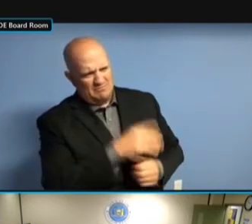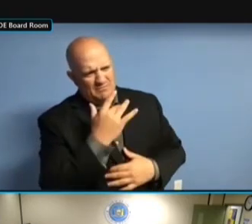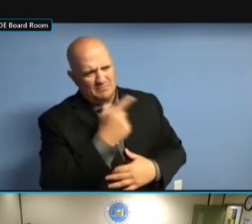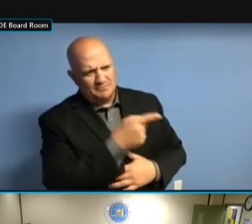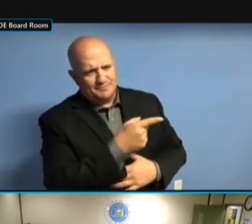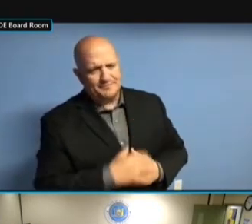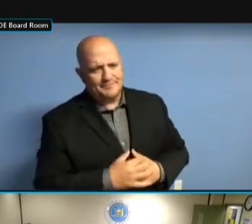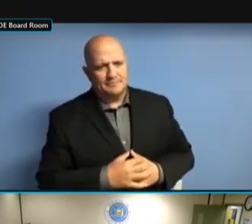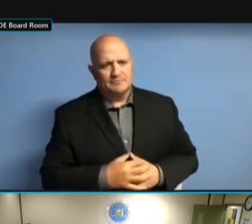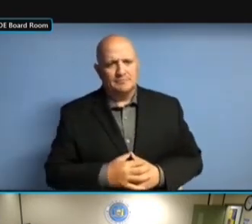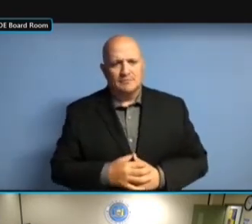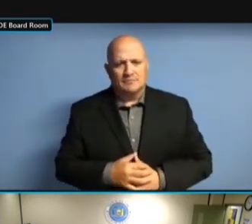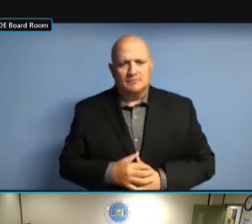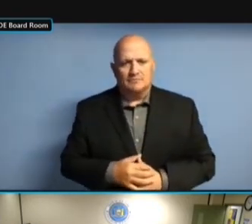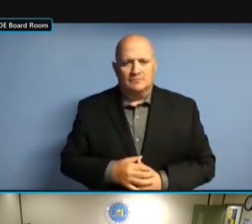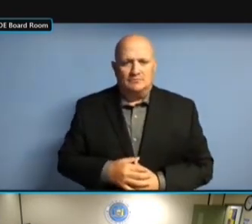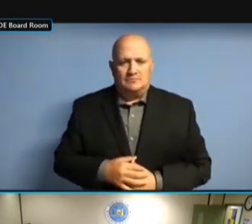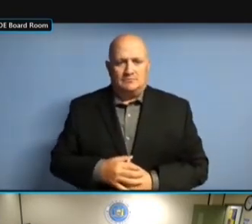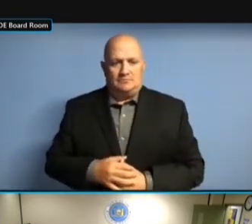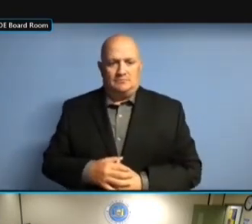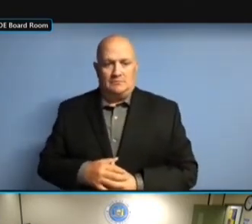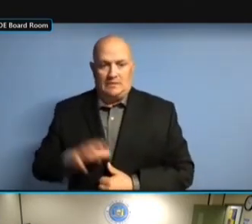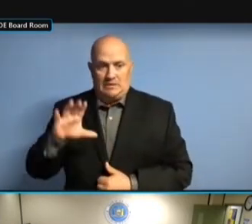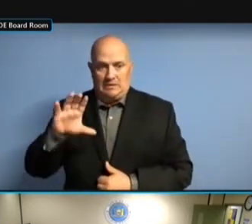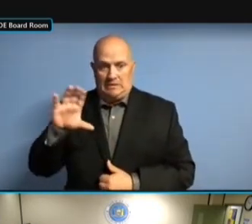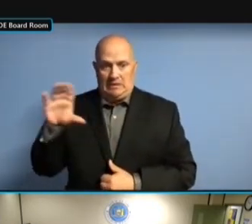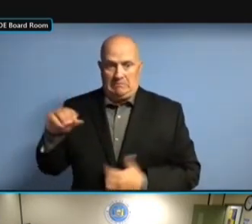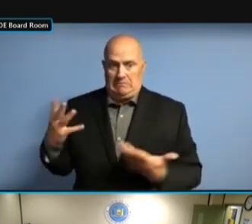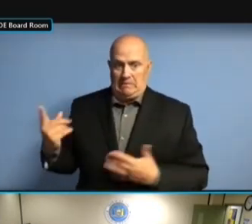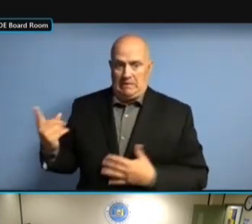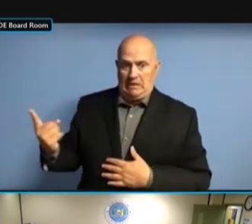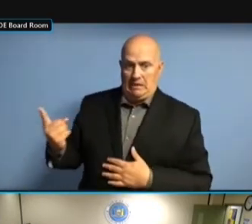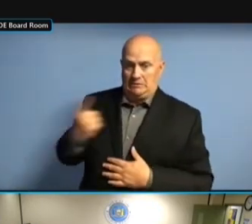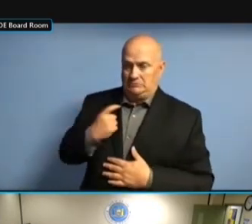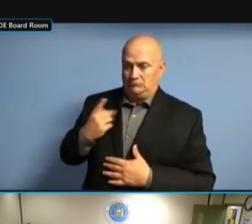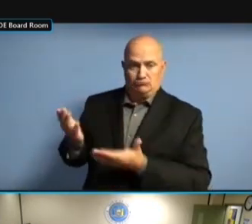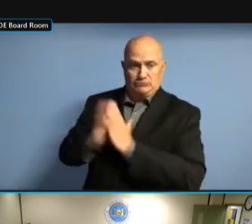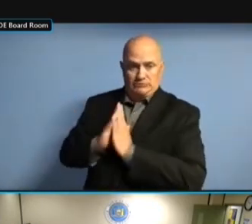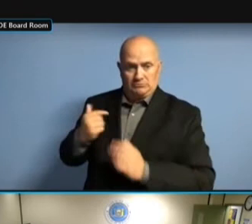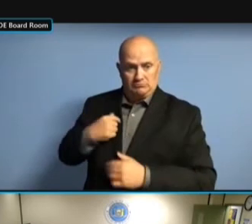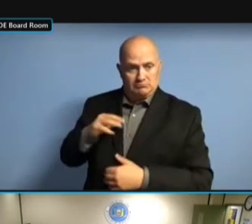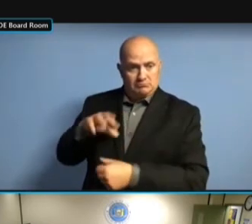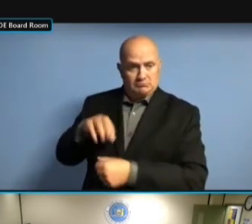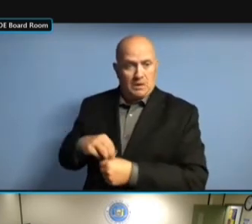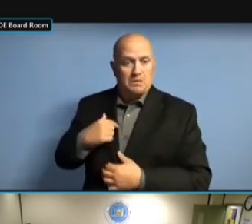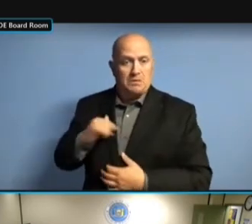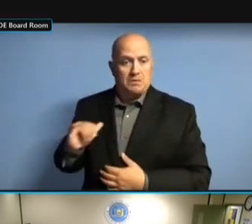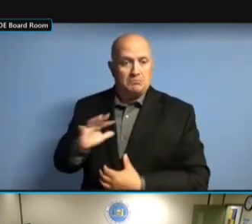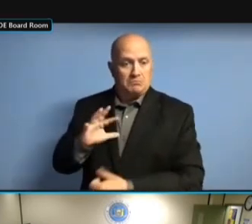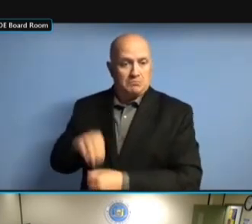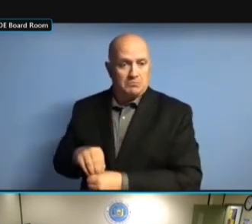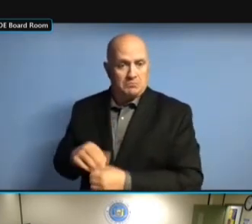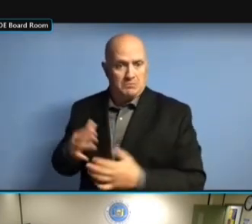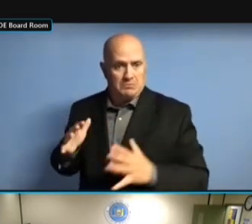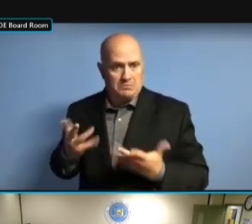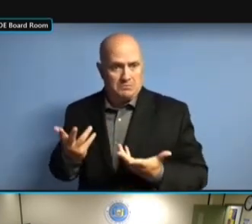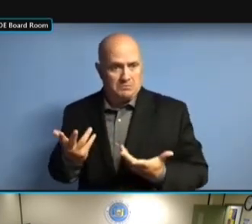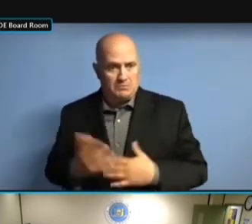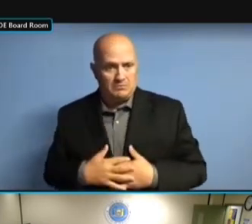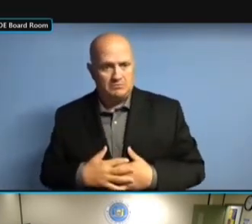COMPANY. THEY WANTED TO -- THEY WANTED TO -- THEY WANTED TO -- >> THEY WANTED TO -- >> I THEY WANTED TO -- >> I THINK THEY WANTED TO -- >> I THINK HE THEY WANTED TO -- >> I THINK HE GOT THEY WANTED TO -- >> I THINK HE GOT THE THEY WANTED TO -- >> I THINK HE GOT THE IMPRESSION I THINK HE GOT THE IMPRESSION I THINK HE GOT THE IMPRESSION THAT I THINK HE GOT THE IMPRESSION THAT SOMETIMES I THINK HE GOT THE IMPRESSION THAT SOMETIMES THE I THINK HE GOT THE IMPRESSION THAT SOMETIMES THE LAWYERS I THINK HE GOT THE IMPRESSION THAT SOMETIMES THE LAWYERS WERE THAT SOMETIMES THE LAWYERS WERE THAT SOMETIMES THE LAWYERS WERE THE THAT SOMETIMES THE LAWYERS WERE THE IMPEDIMENT THAT SOMETIMES THE LAWYERS WERE THE IMPEDIMENT TO THAT SOMETIMES THE LAWYERS WERE THE IMPEDIMENT TO THINGS THAT SOMETIMES THE LAWYERS WERE THE IMPEDIMENT TO THINGS MOVING THE IMPEDIMENT TO THINGS MOVING THE IMPEDIMENT TO THINGS MOVING FORWARD. FORWARD. FORWARD. I FORWARD. I THINK FORWARD. I THINK THEY FORWARD. I THINK THEY JUST